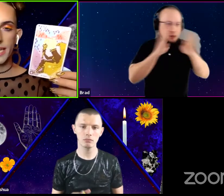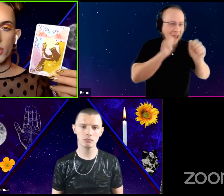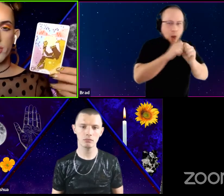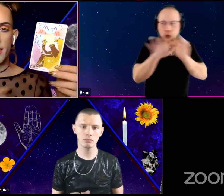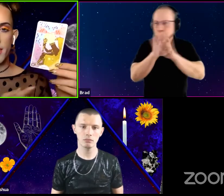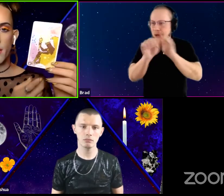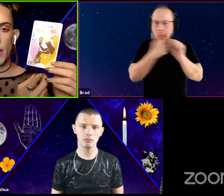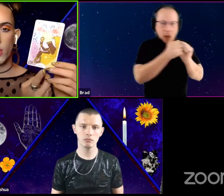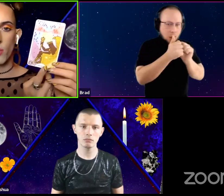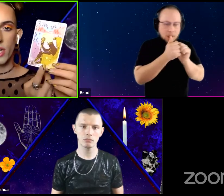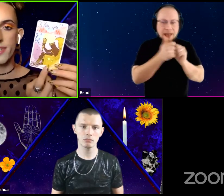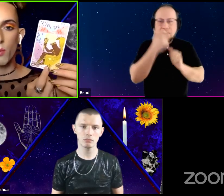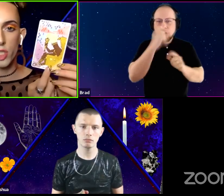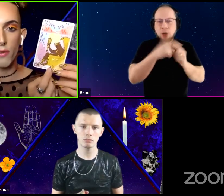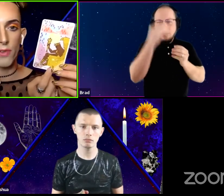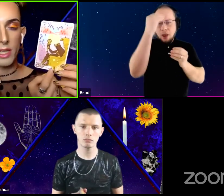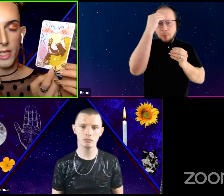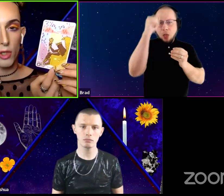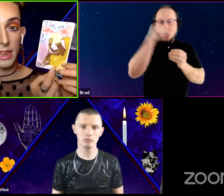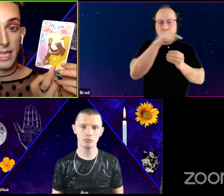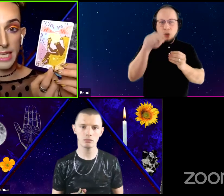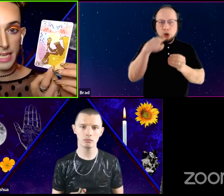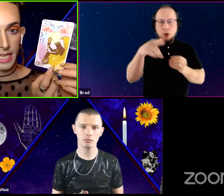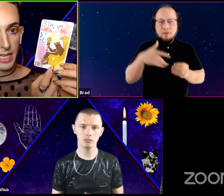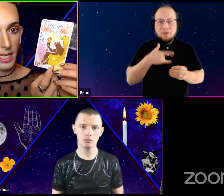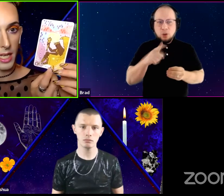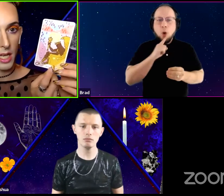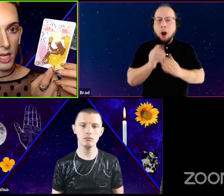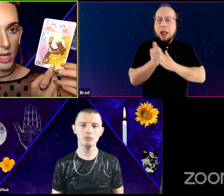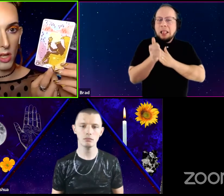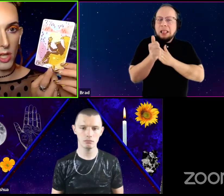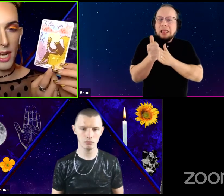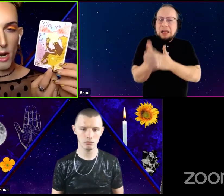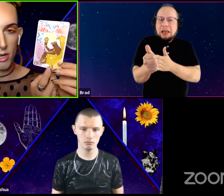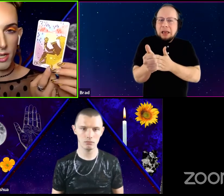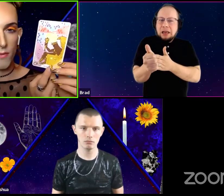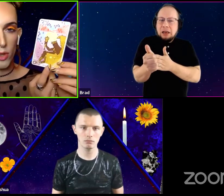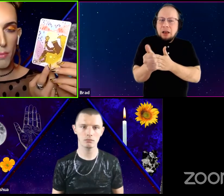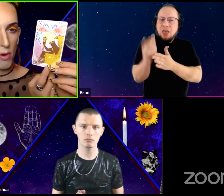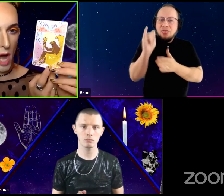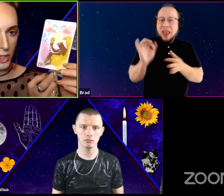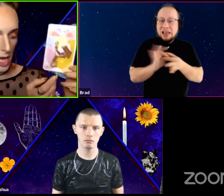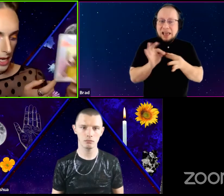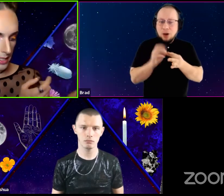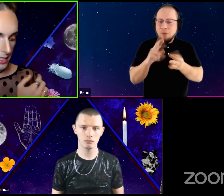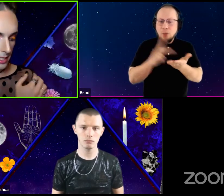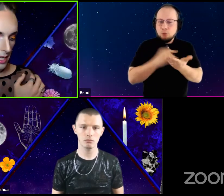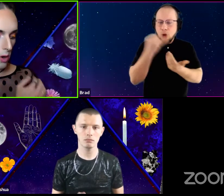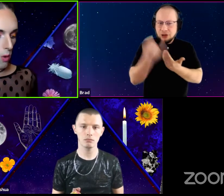Interesting to think about the ones in which you feel like you're leading the narrative, or the project,